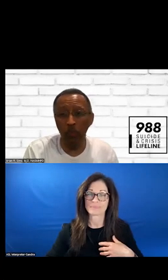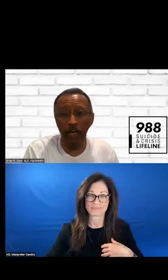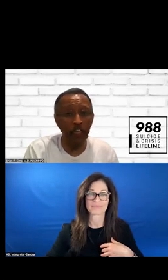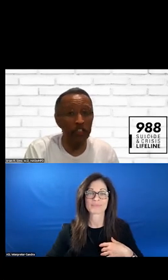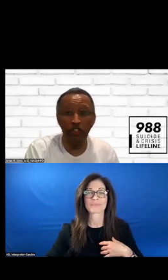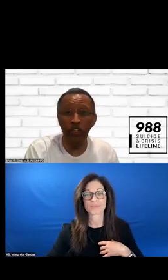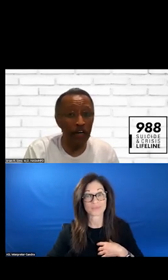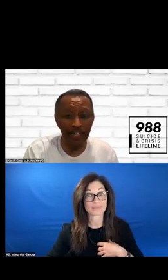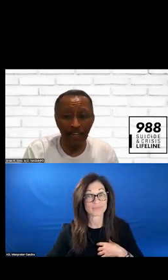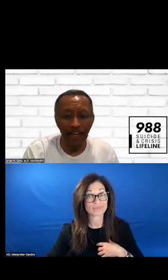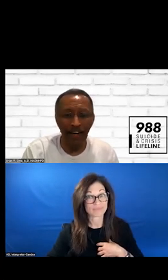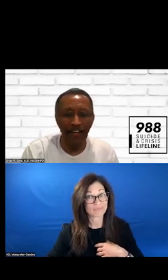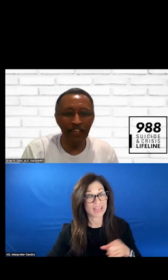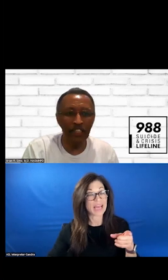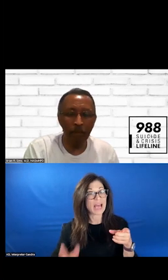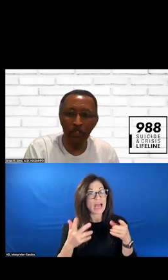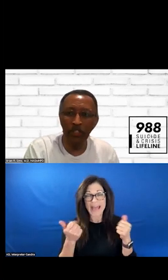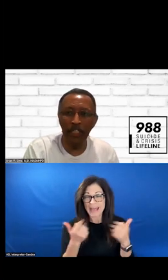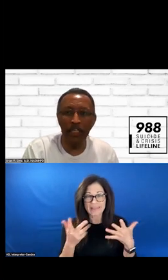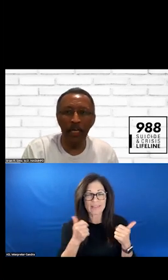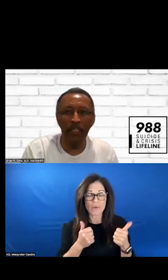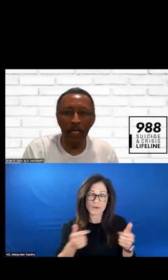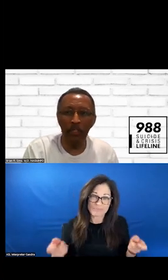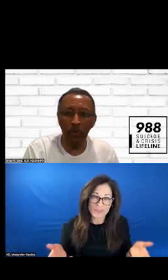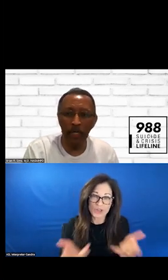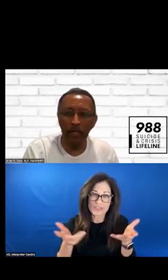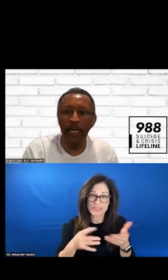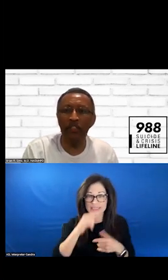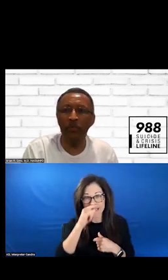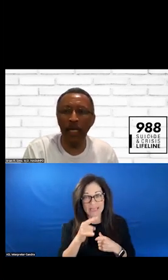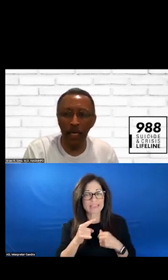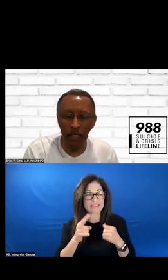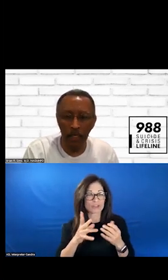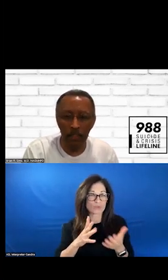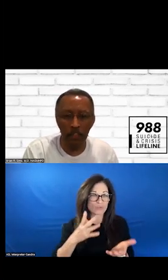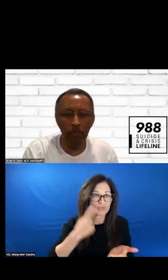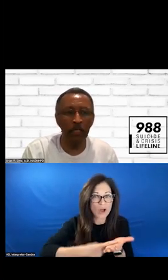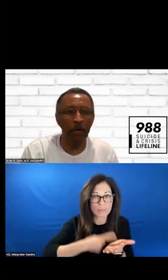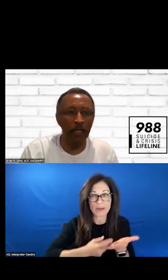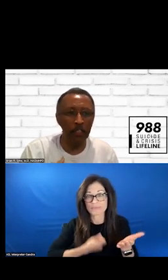WITH WHATEVER GETS YOU TALKING. HERE IS AN OPPORTUNITY TO GET THE WORD OUT THAT IT IS OKAY TO SPEAK ABOUT IT.